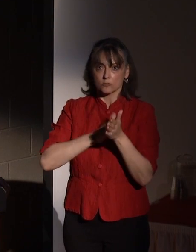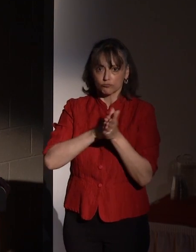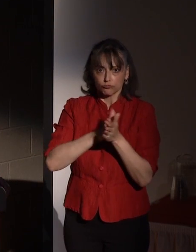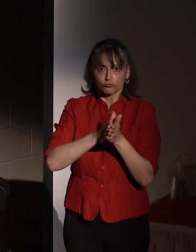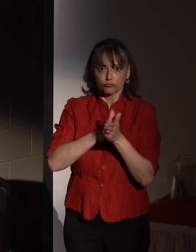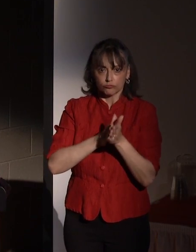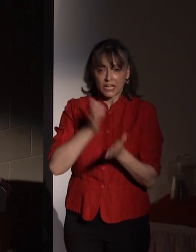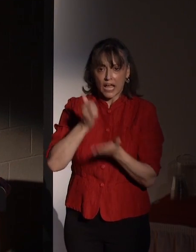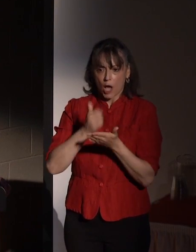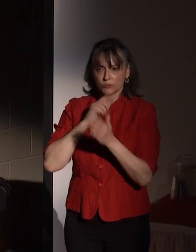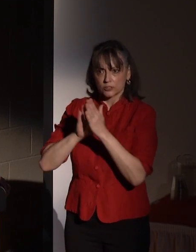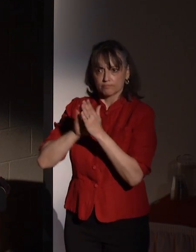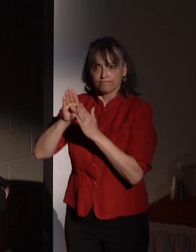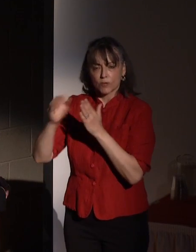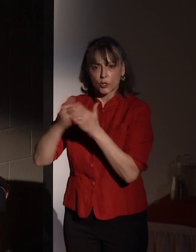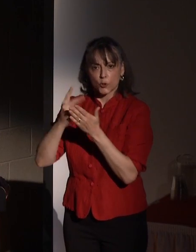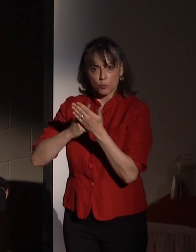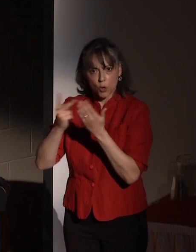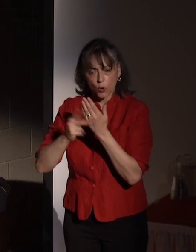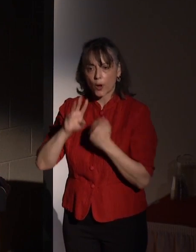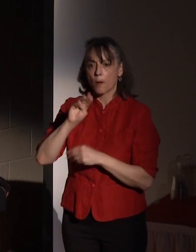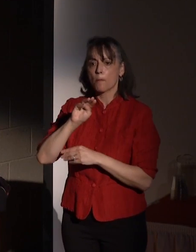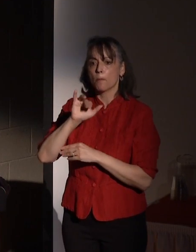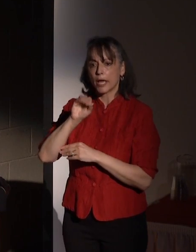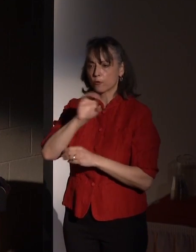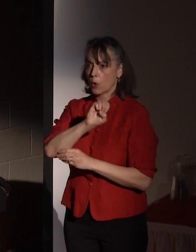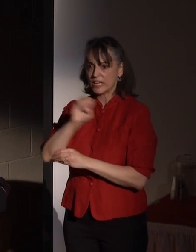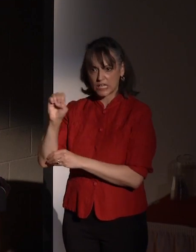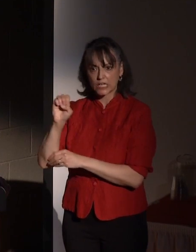RIT's program in microelectronic engineering.